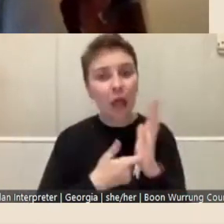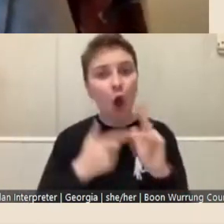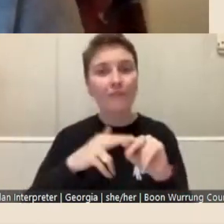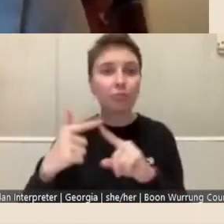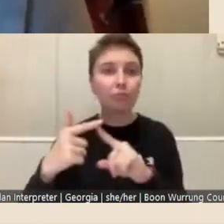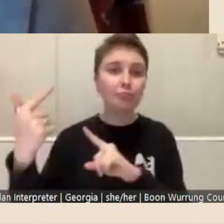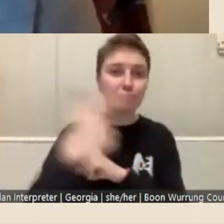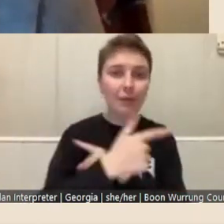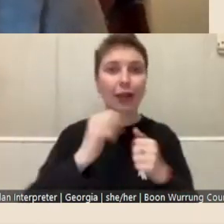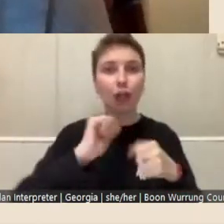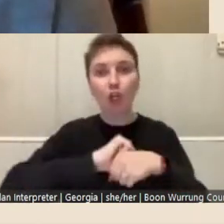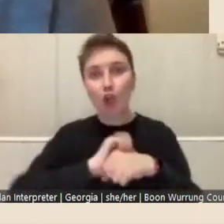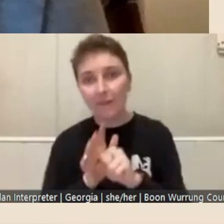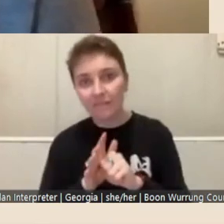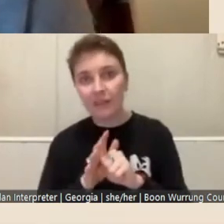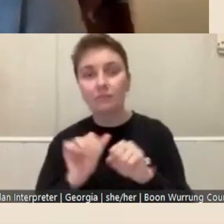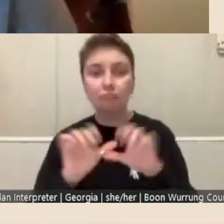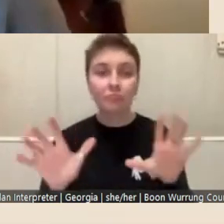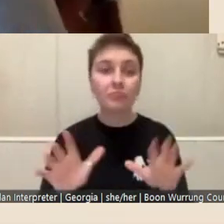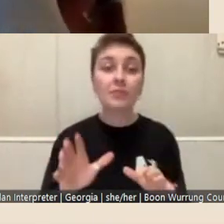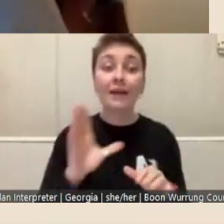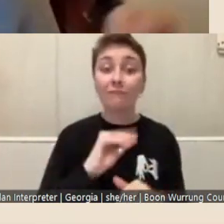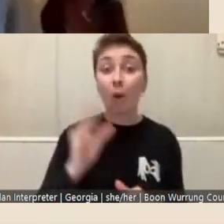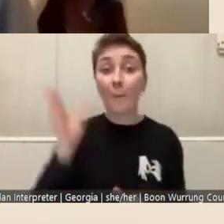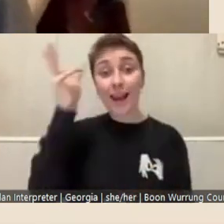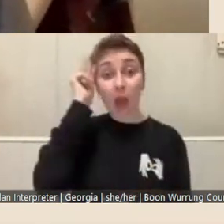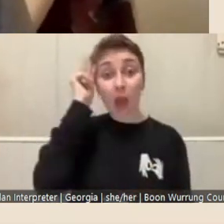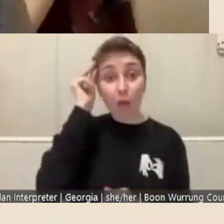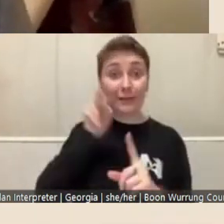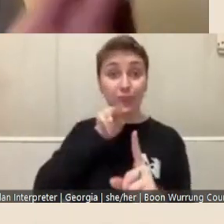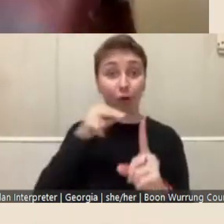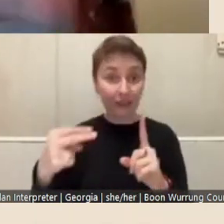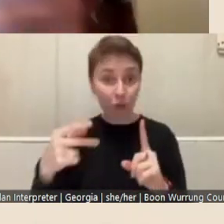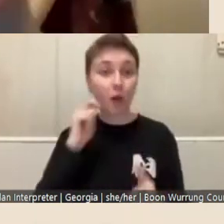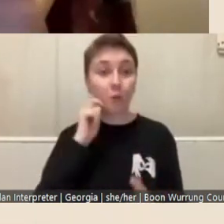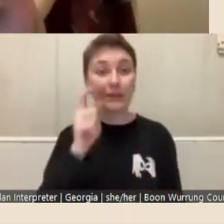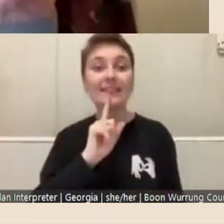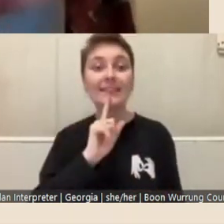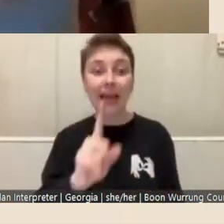From the Library point of view I would say that I'll talk about the